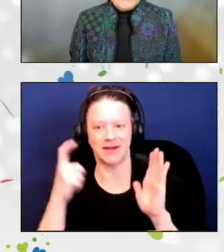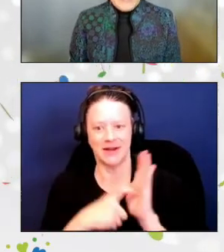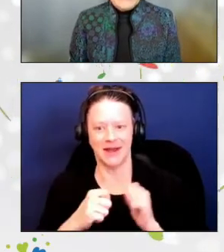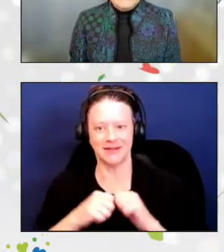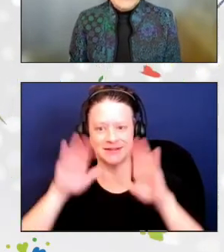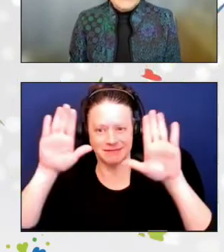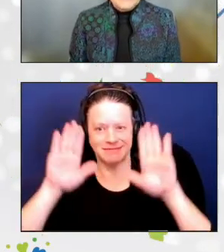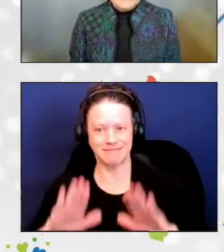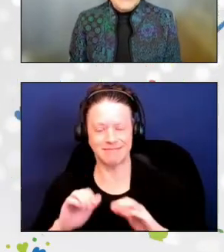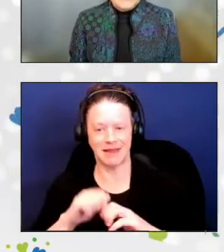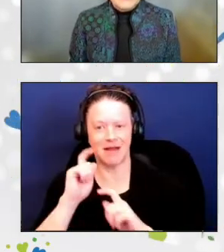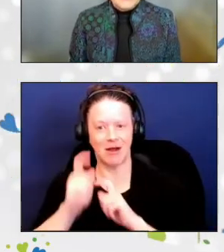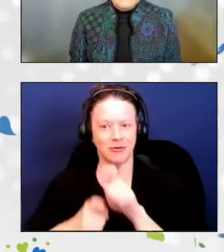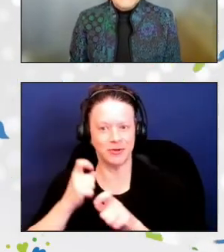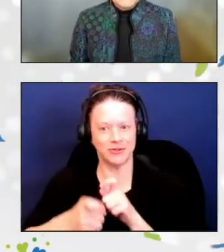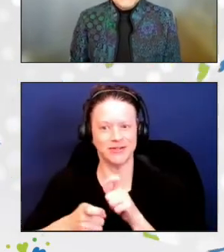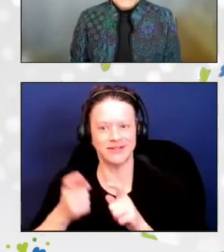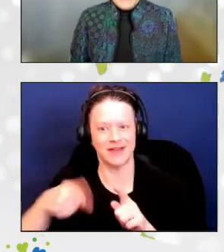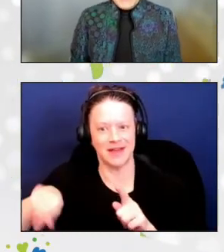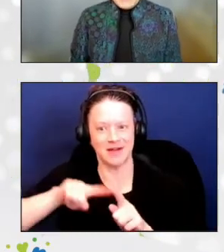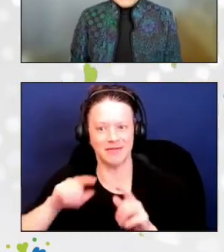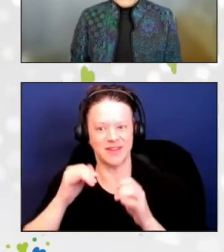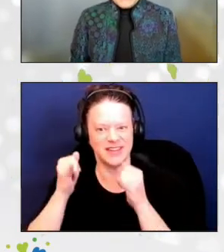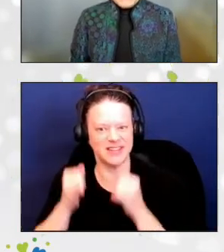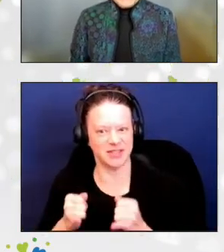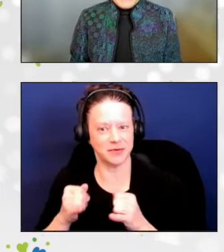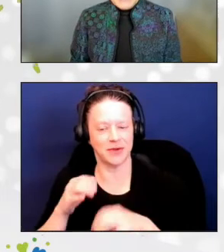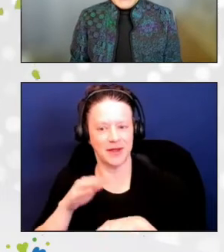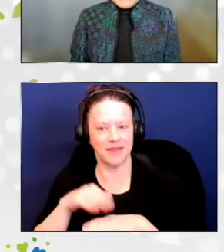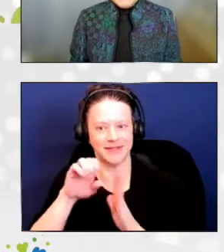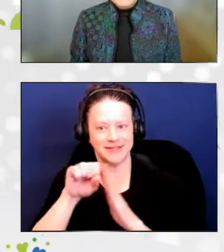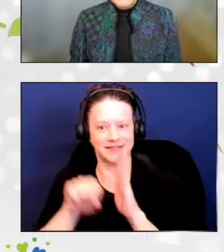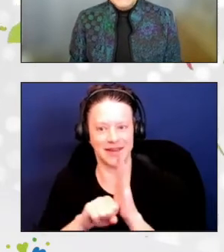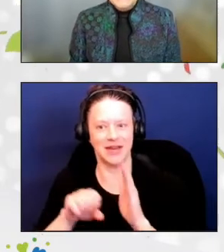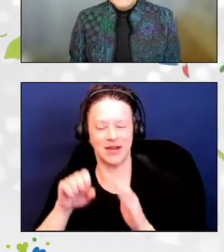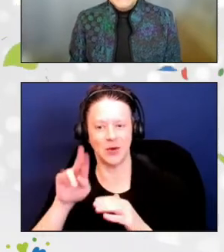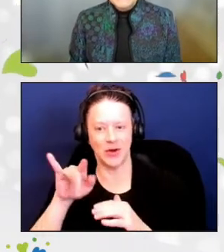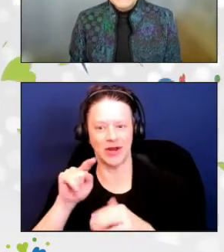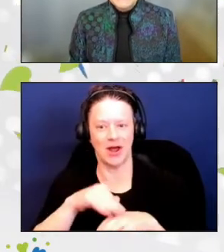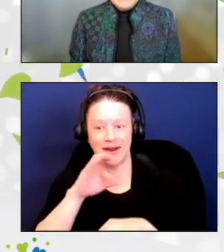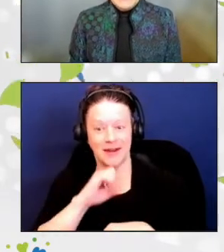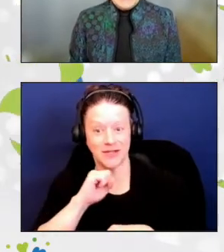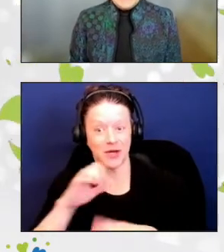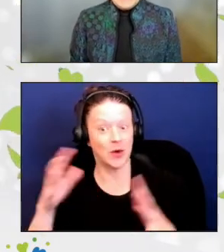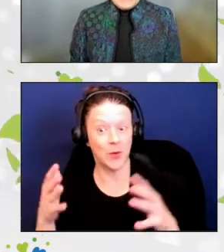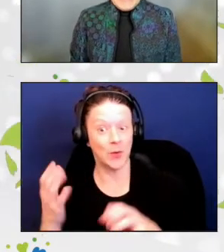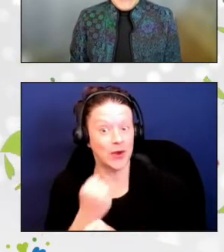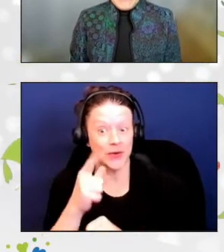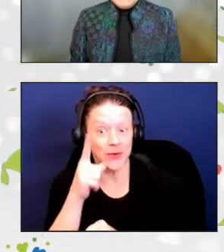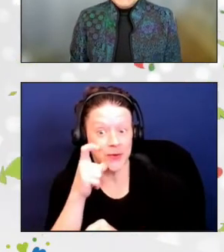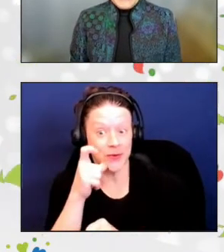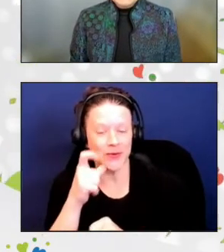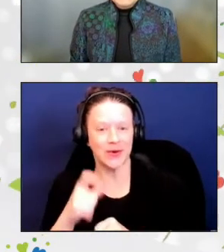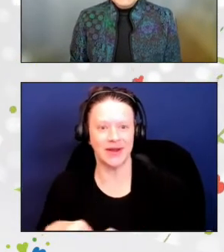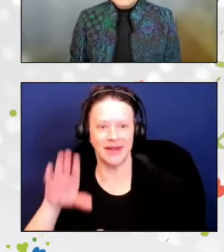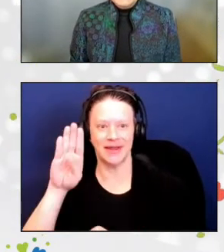at a State Unit on Aging. And the winner is, Benae Jackson.